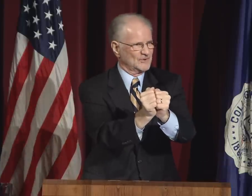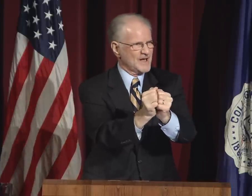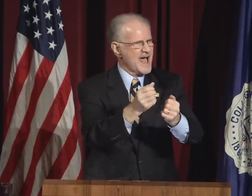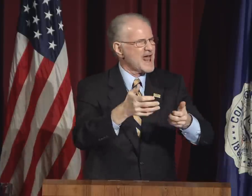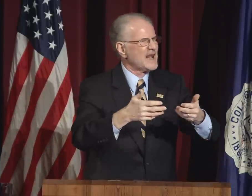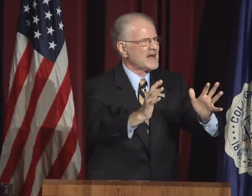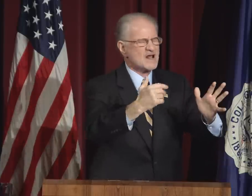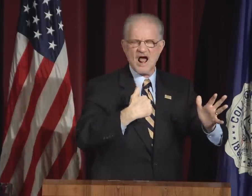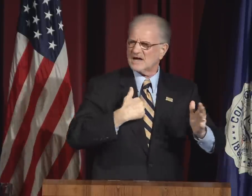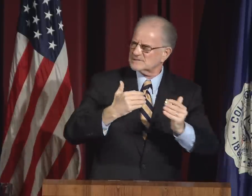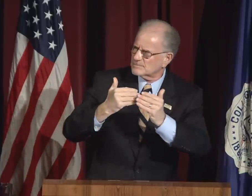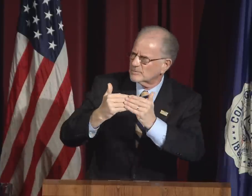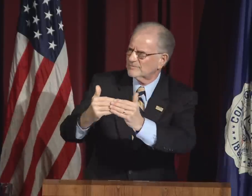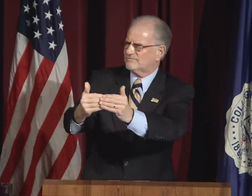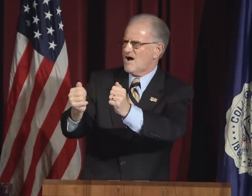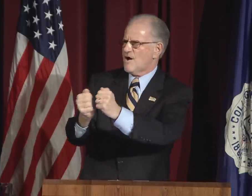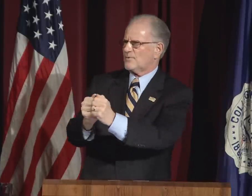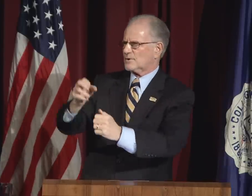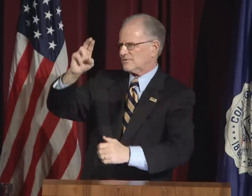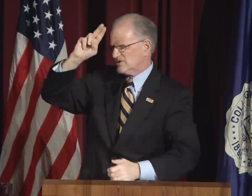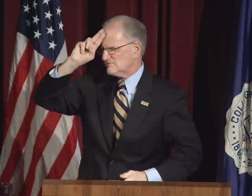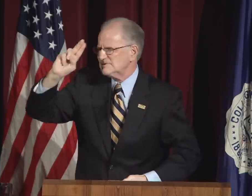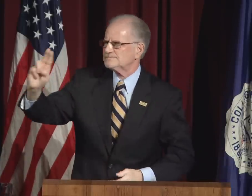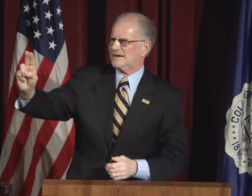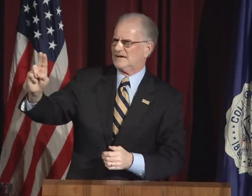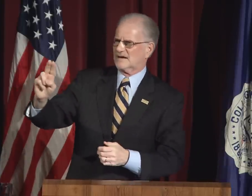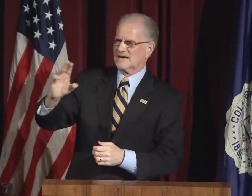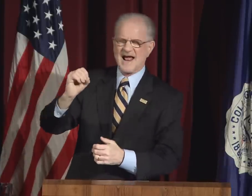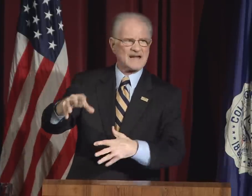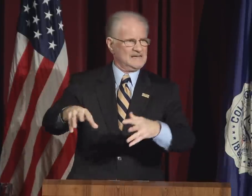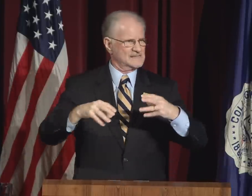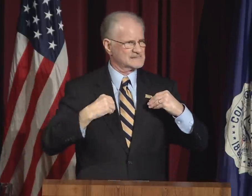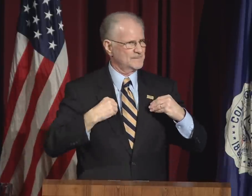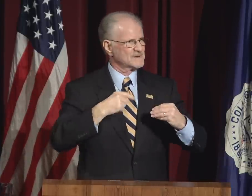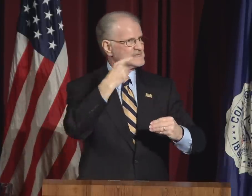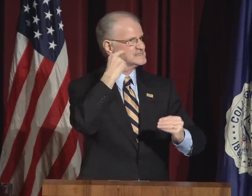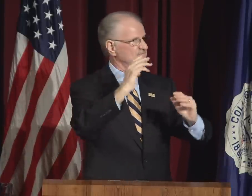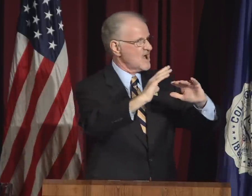the sign for "together" and let us move forward